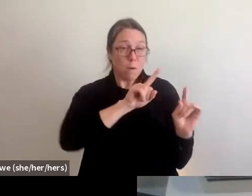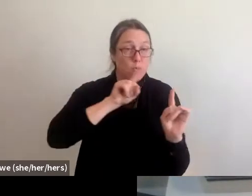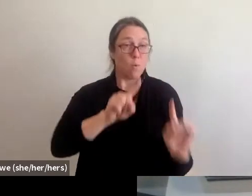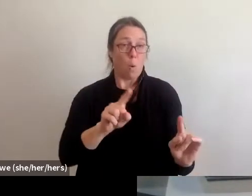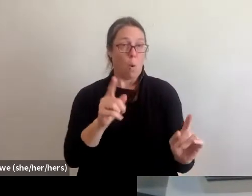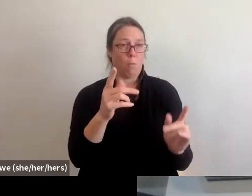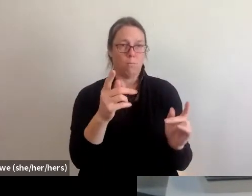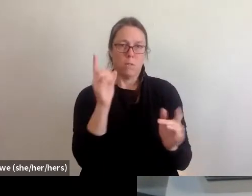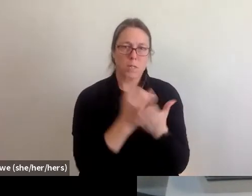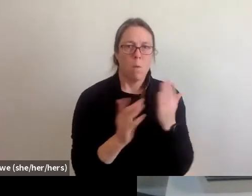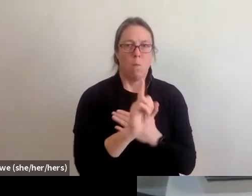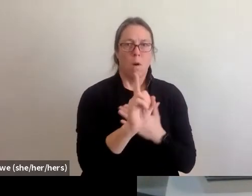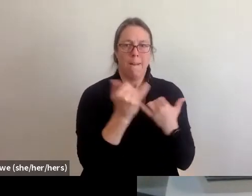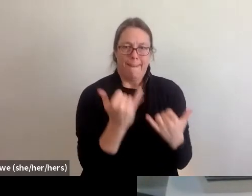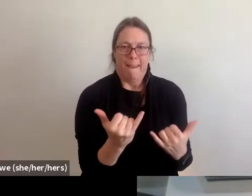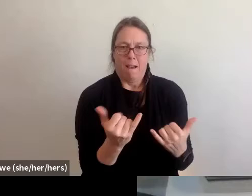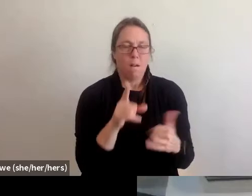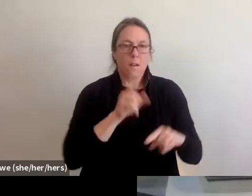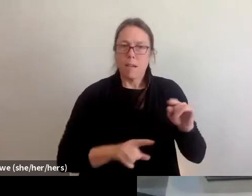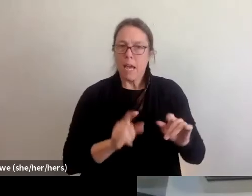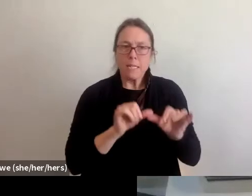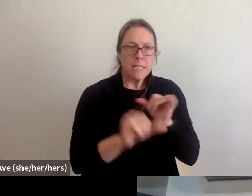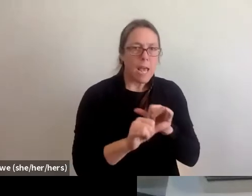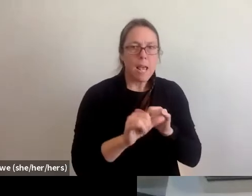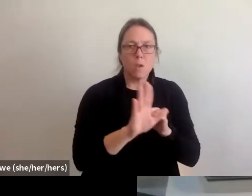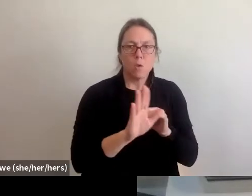You can't stay in the place that you're living, if you're unhoused, you can't stay